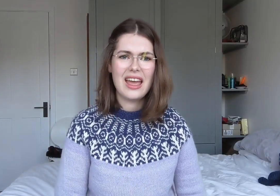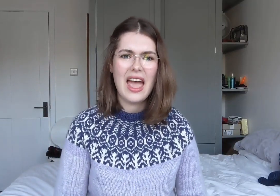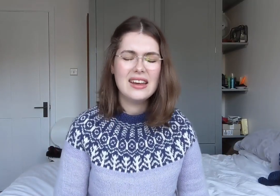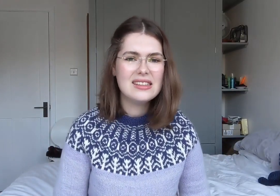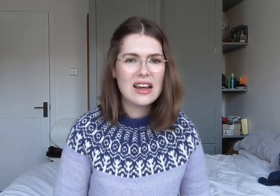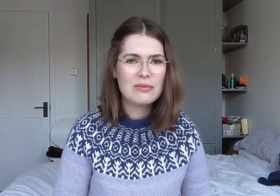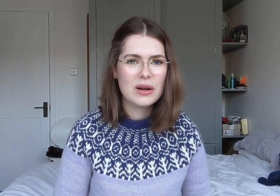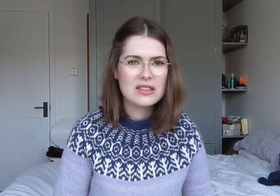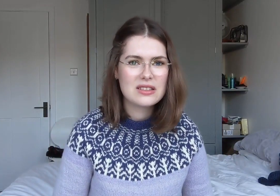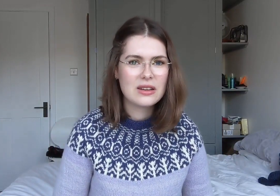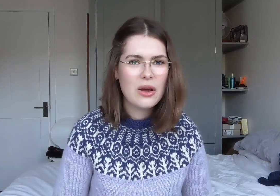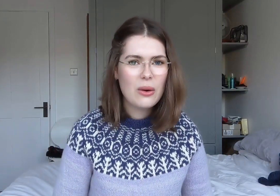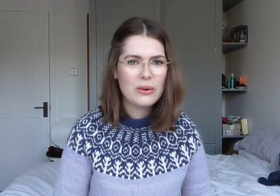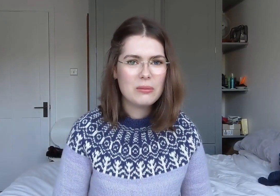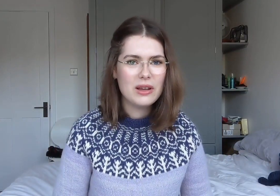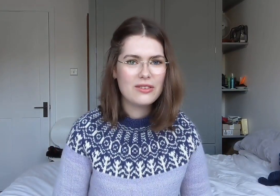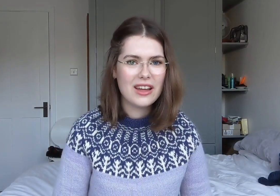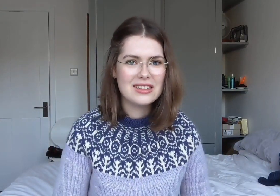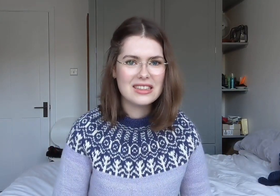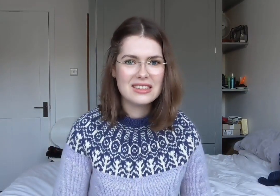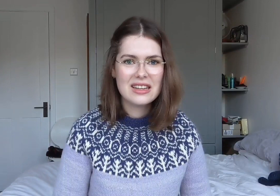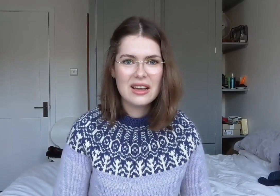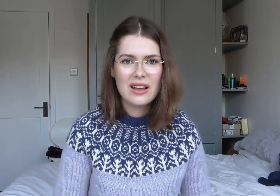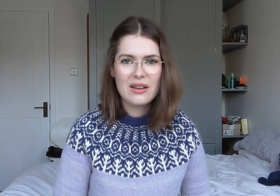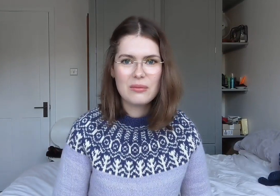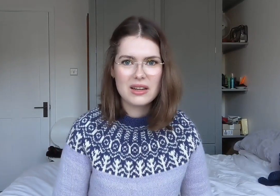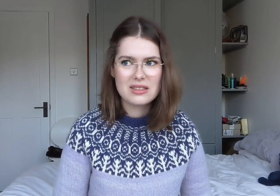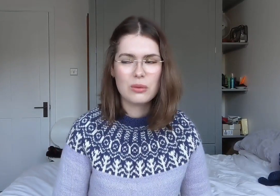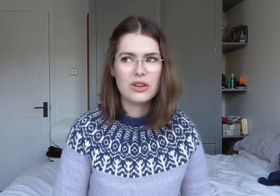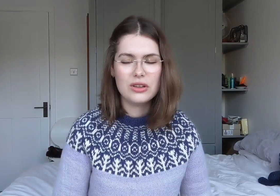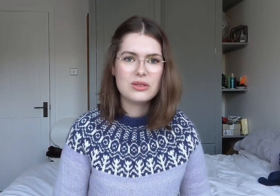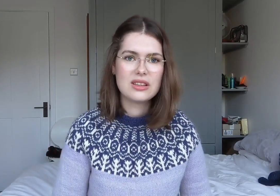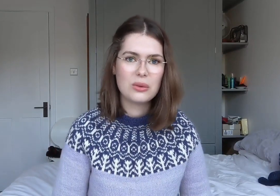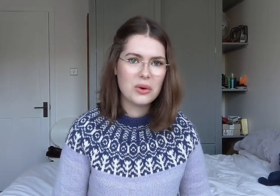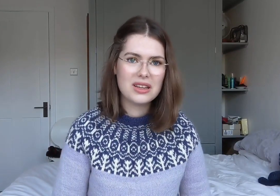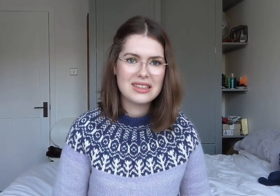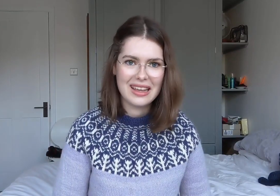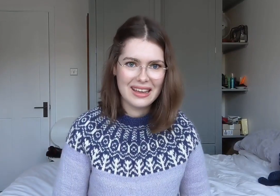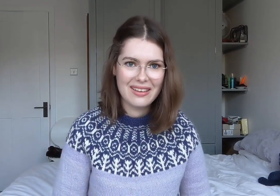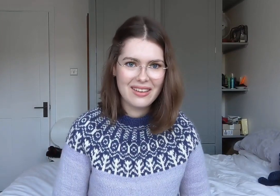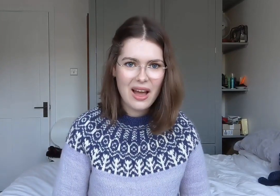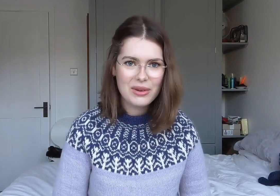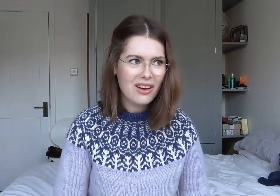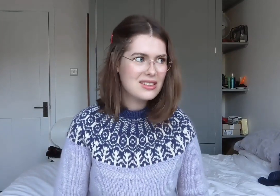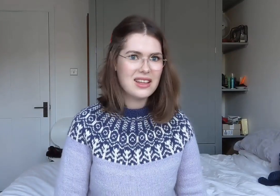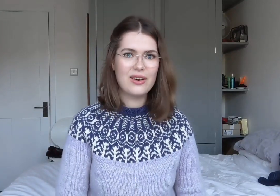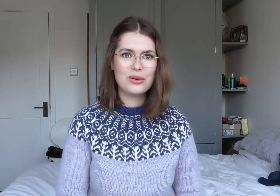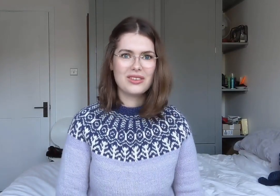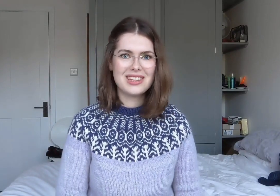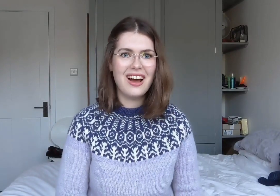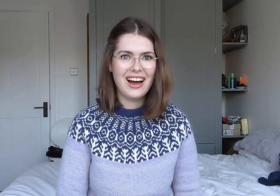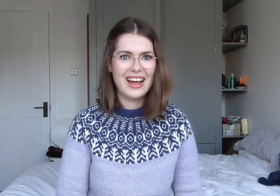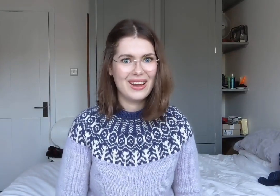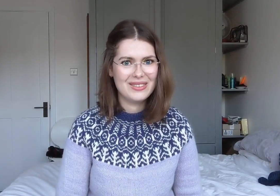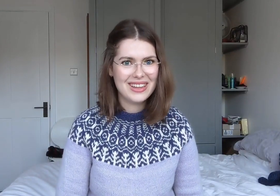I don't think any deaf person would be offended by you using the word hear. I mean, I say it all the time.